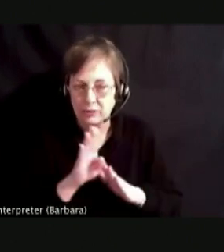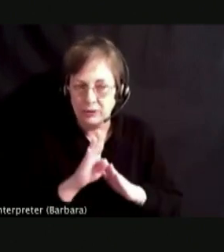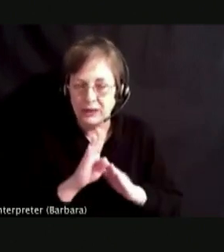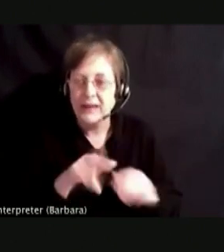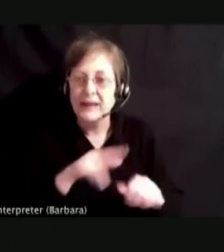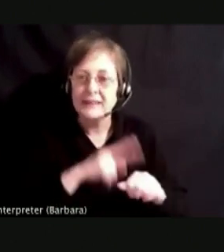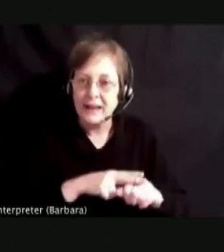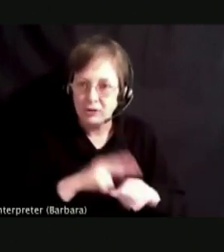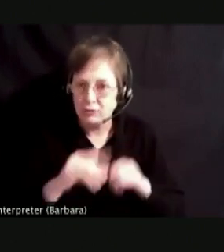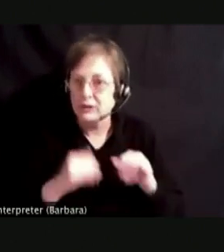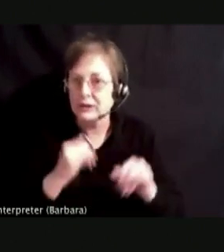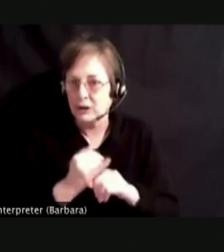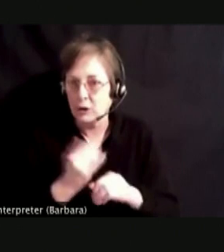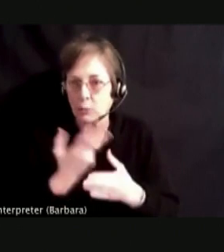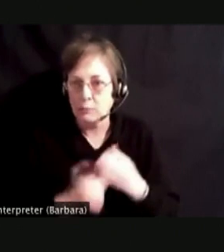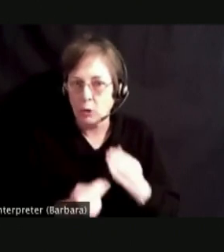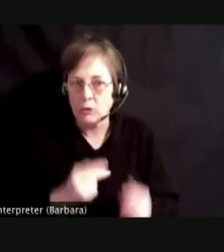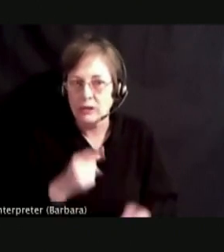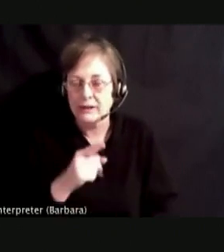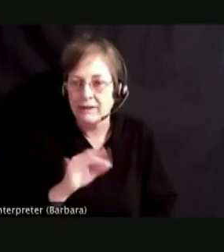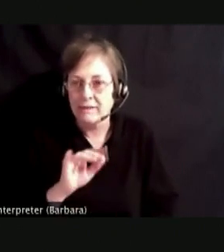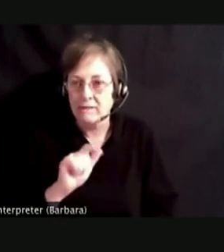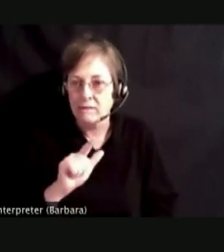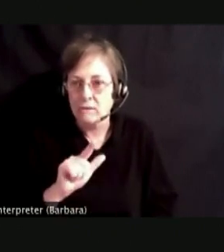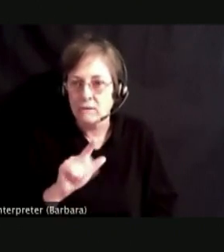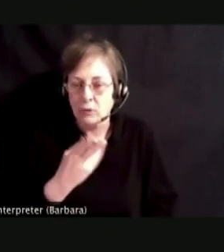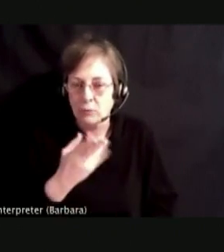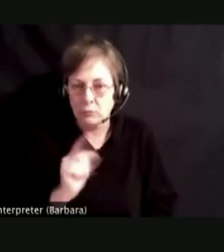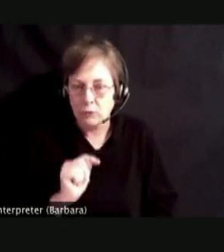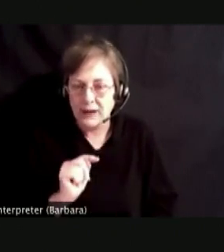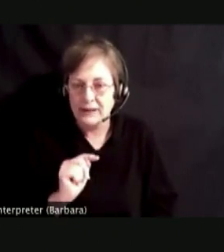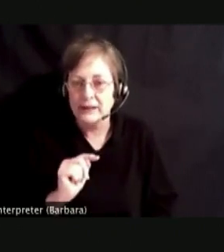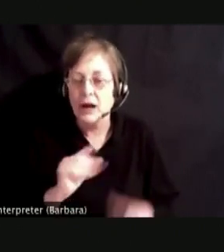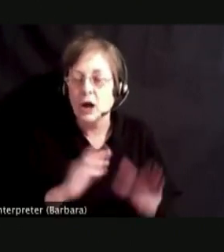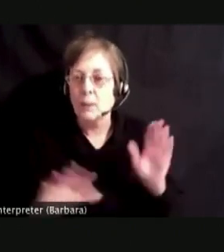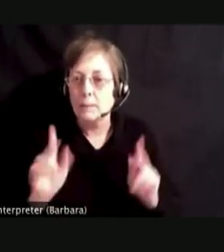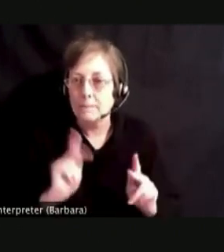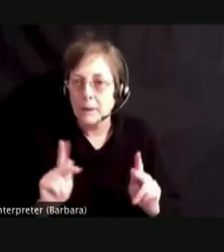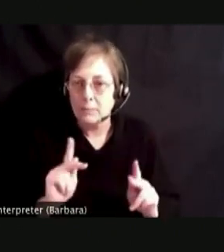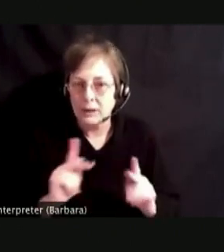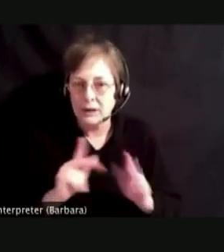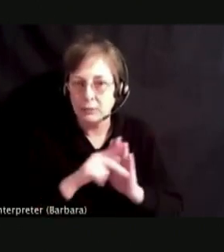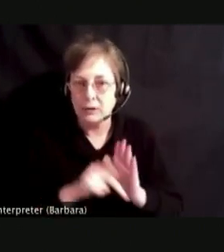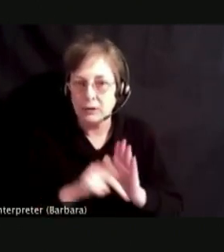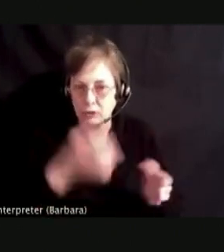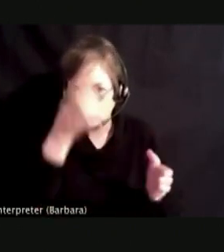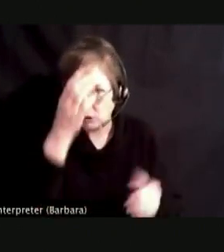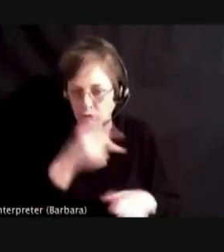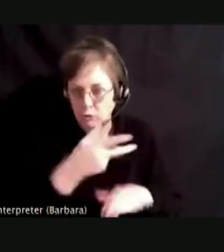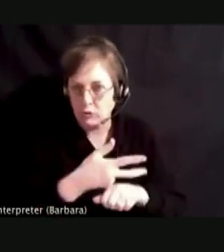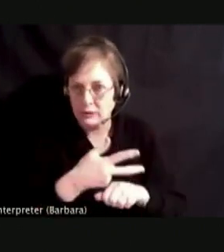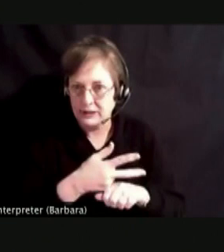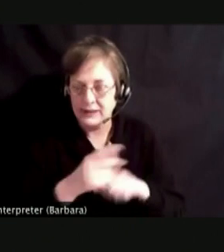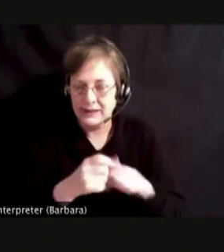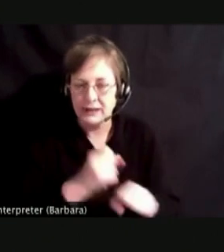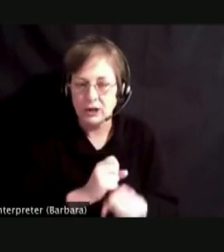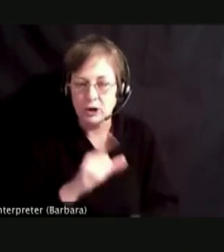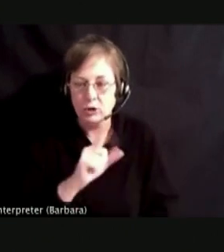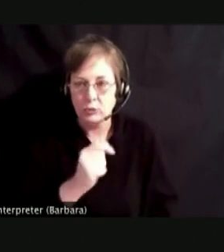IS A FULBRIGHT PUBLIC POLICY SCHOLAR FROM GUATEMALA IN 2016, 2017 AND PREVIOUSLY SERVED